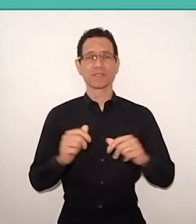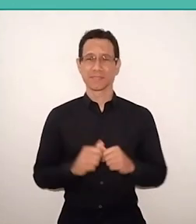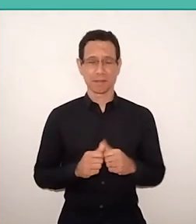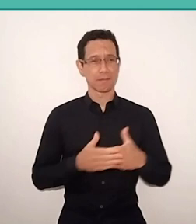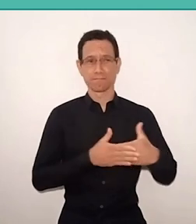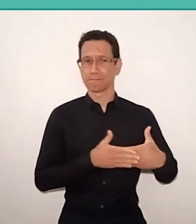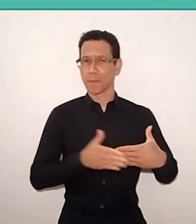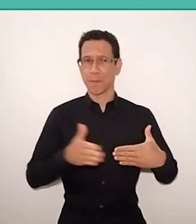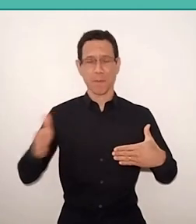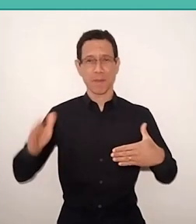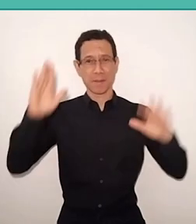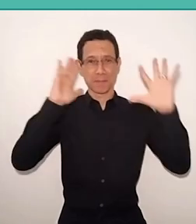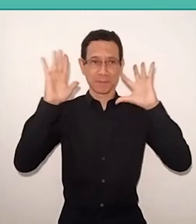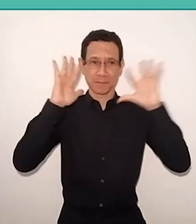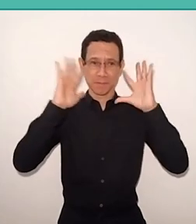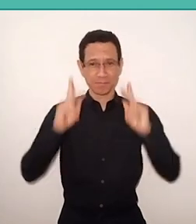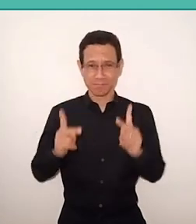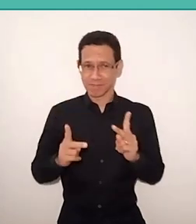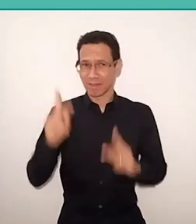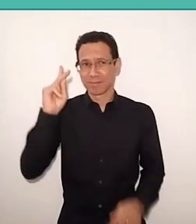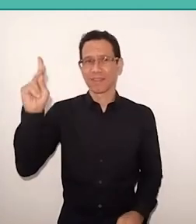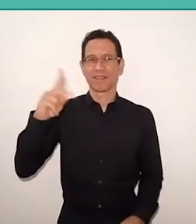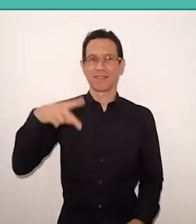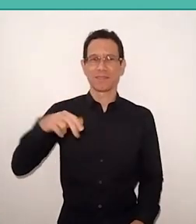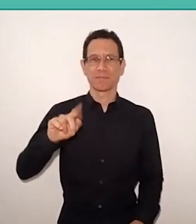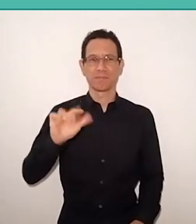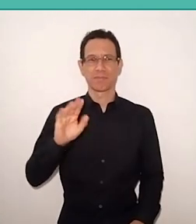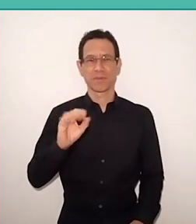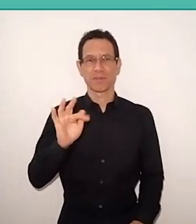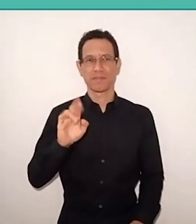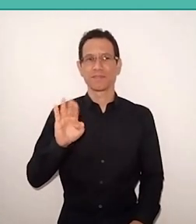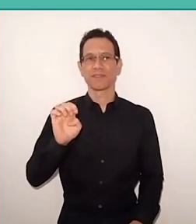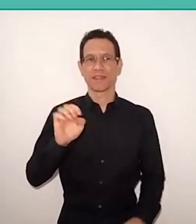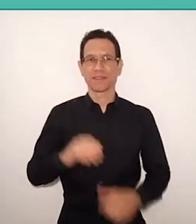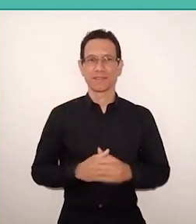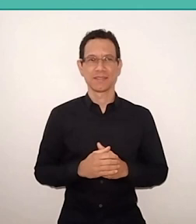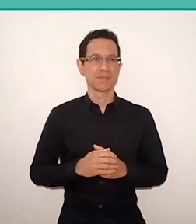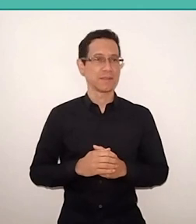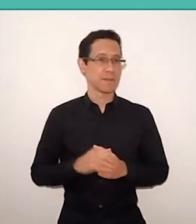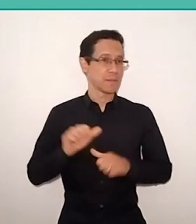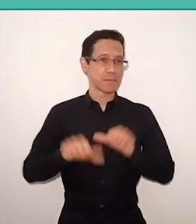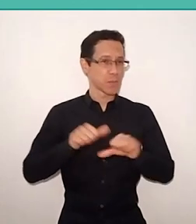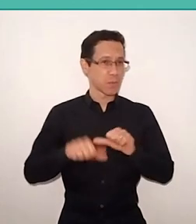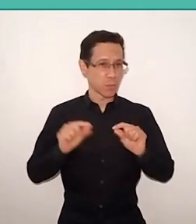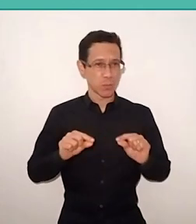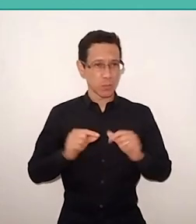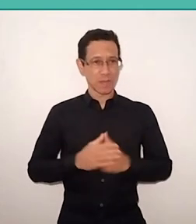What changes? fundamentally change the political guidelines